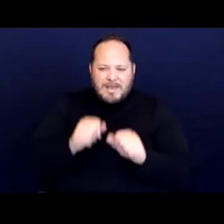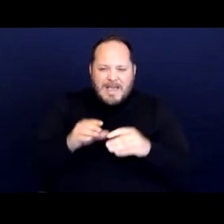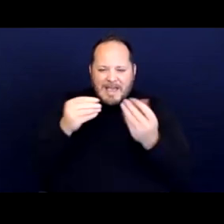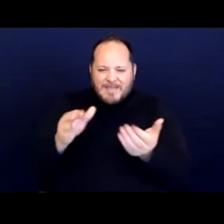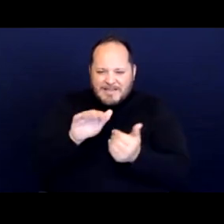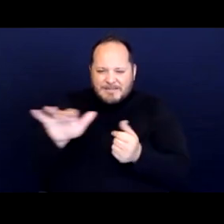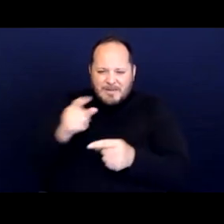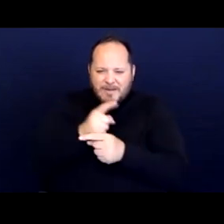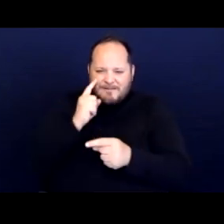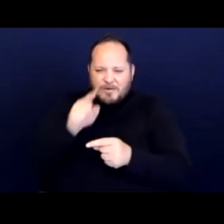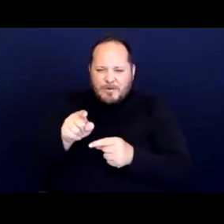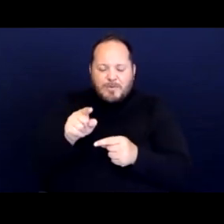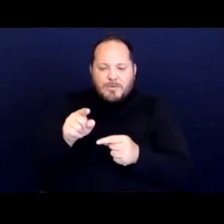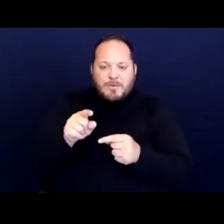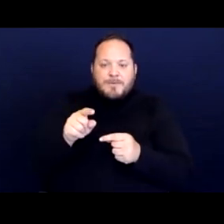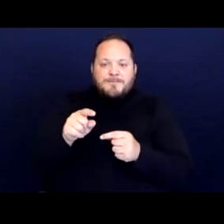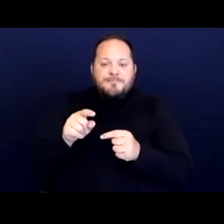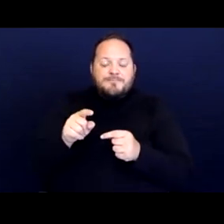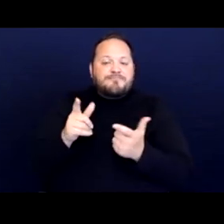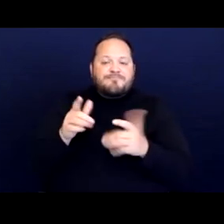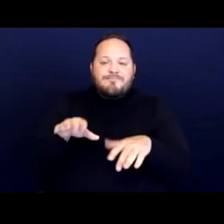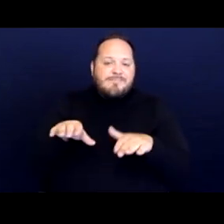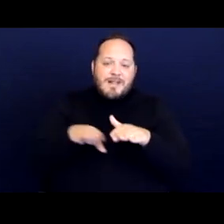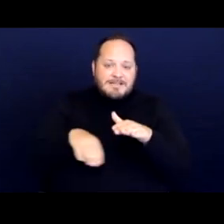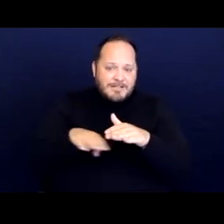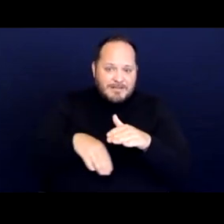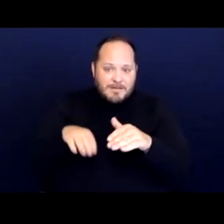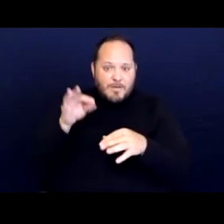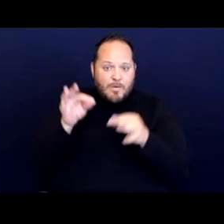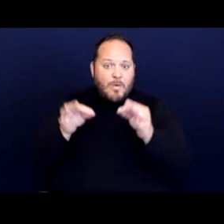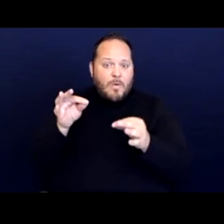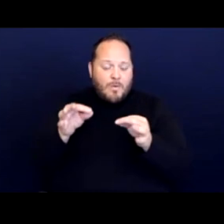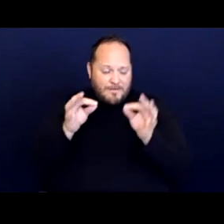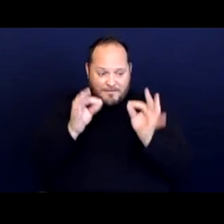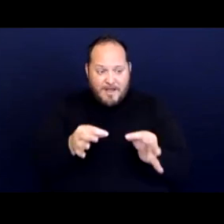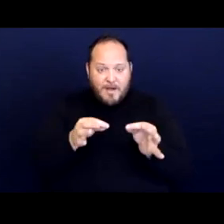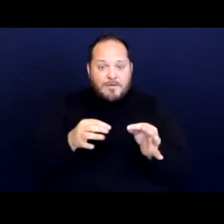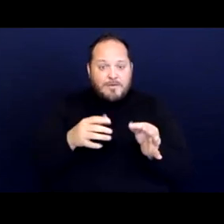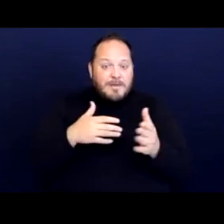And so essentially the court found that, even though this wasn't accommodation